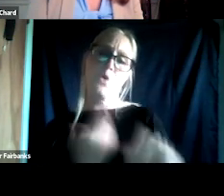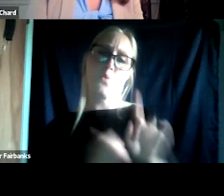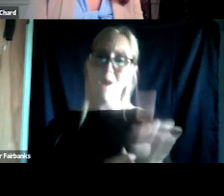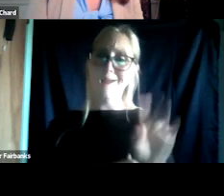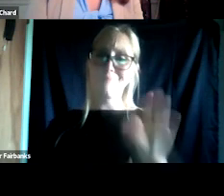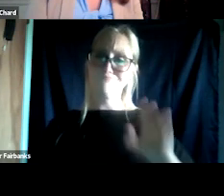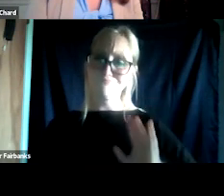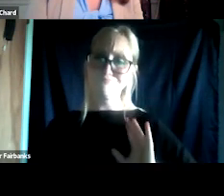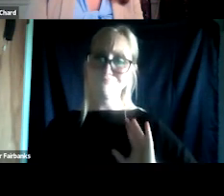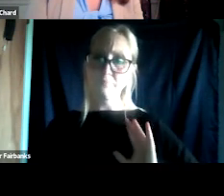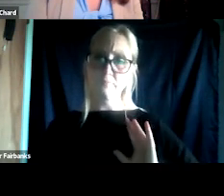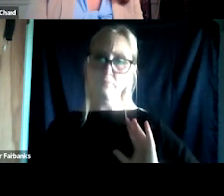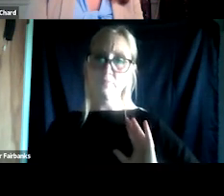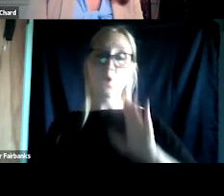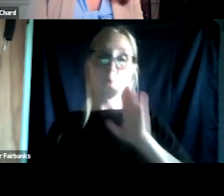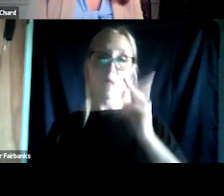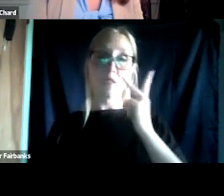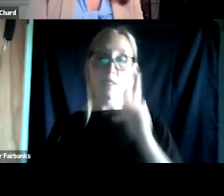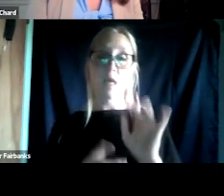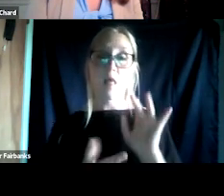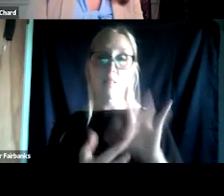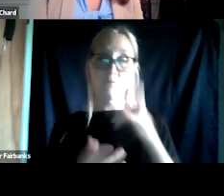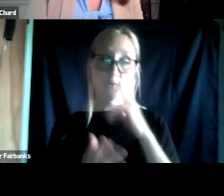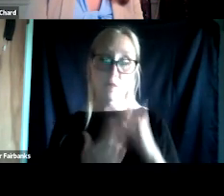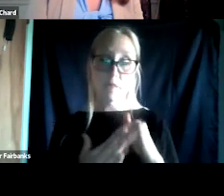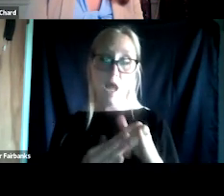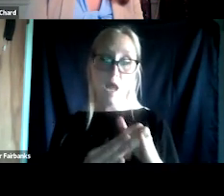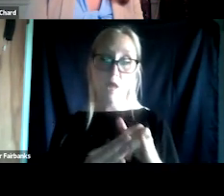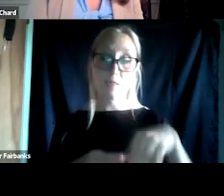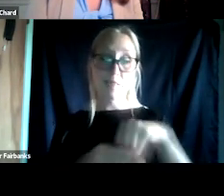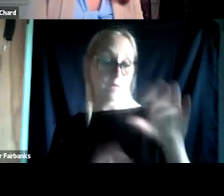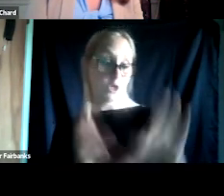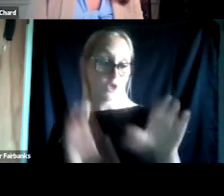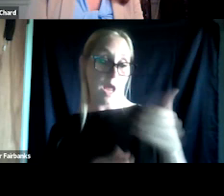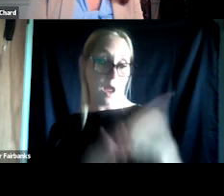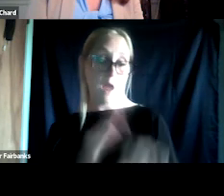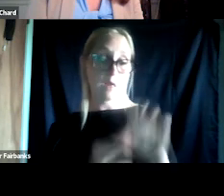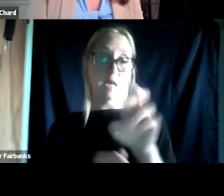And you will see a link for that dropped in the chat. It's under Erica Ihara.